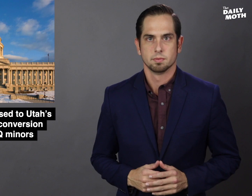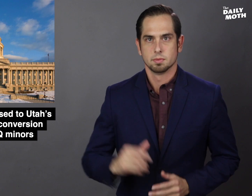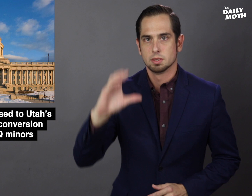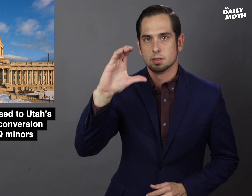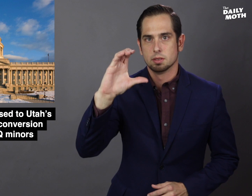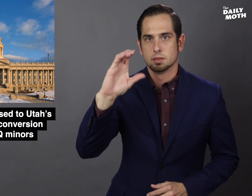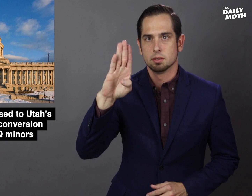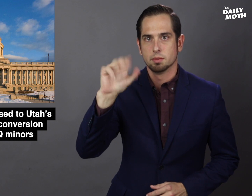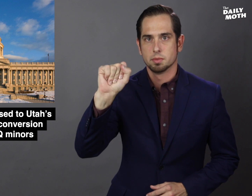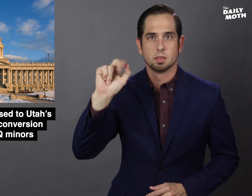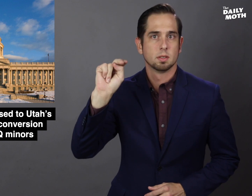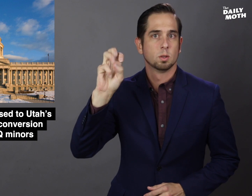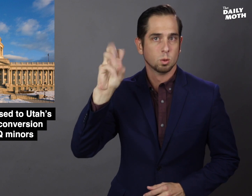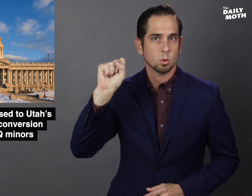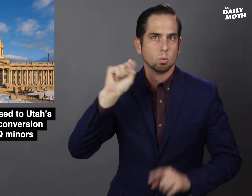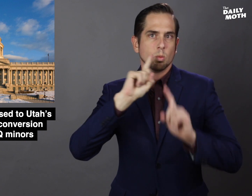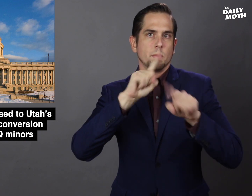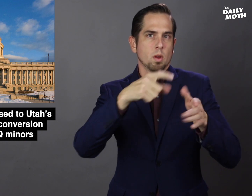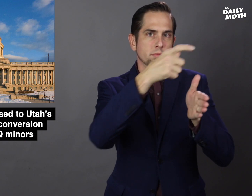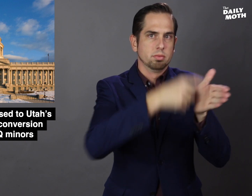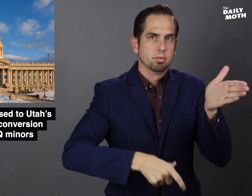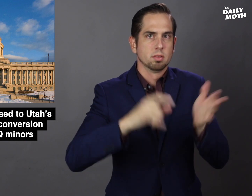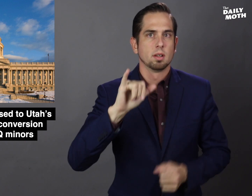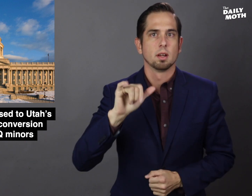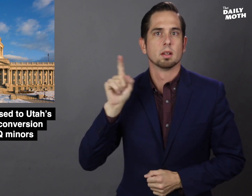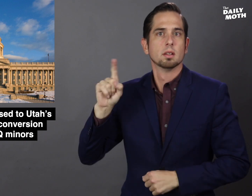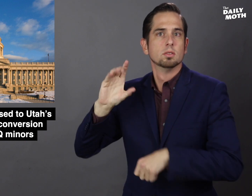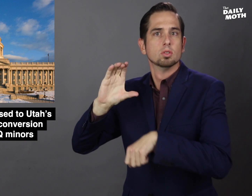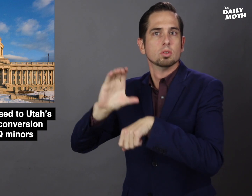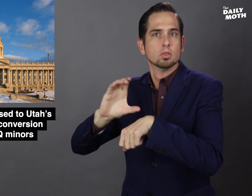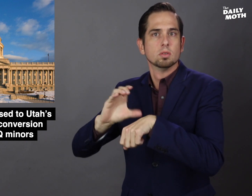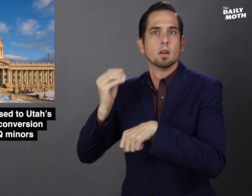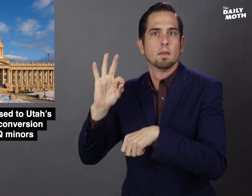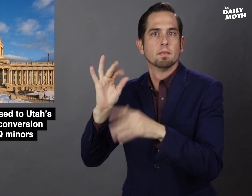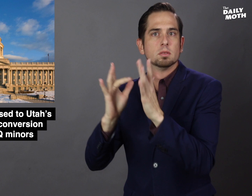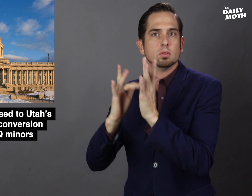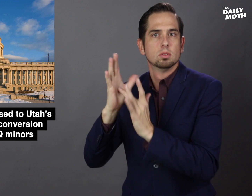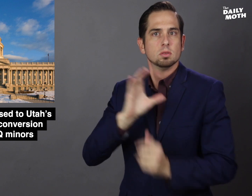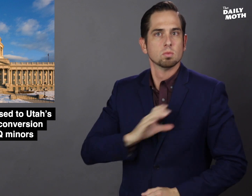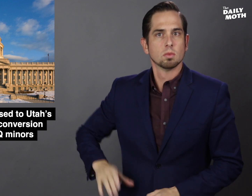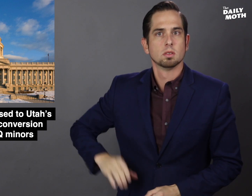CBS News reported that the Church of Jesus Christ